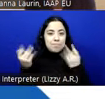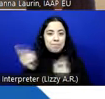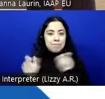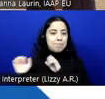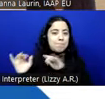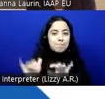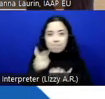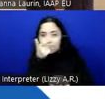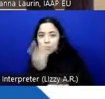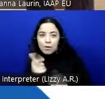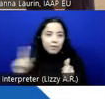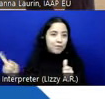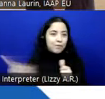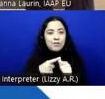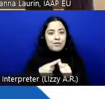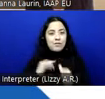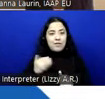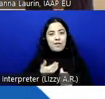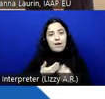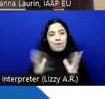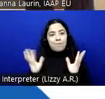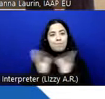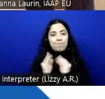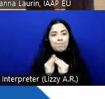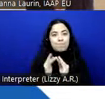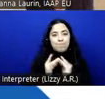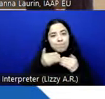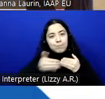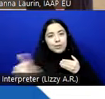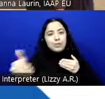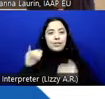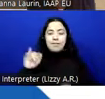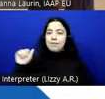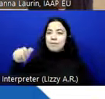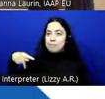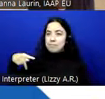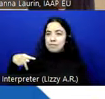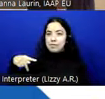the first of our webinar series in the IAAP EU series for spring 2023.